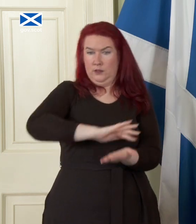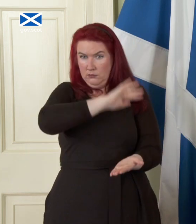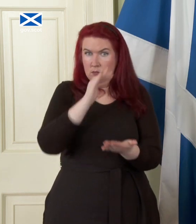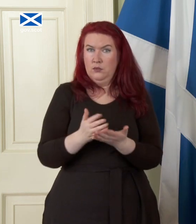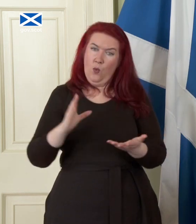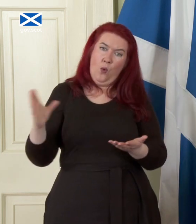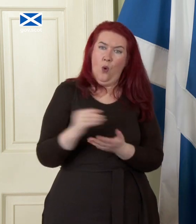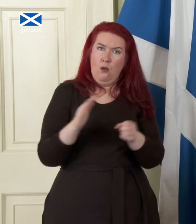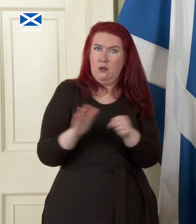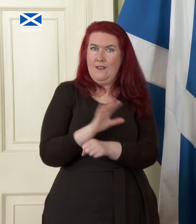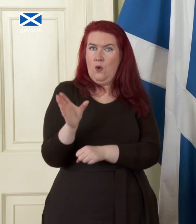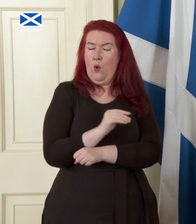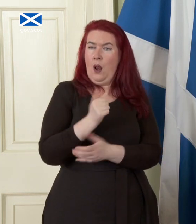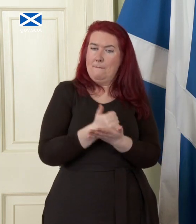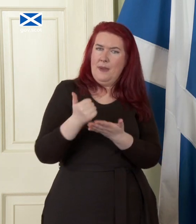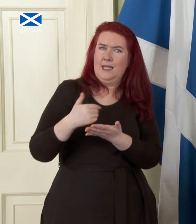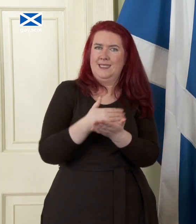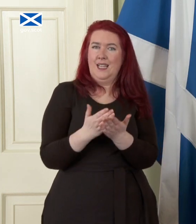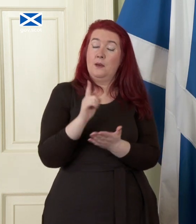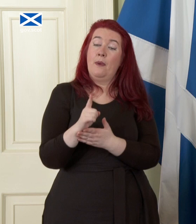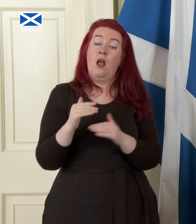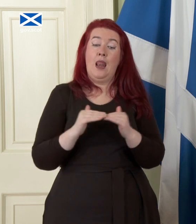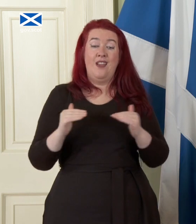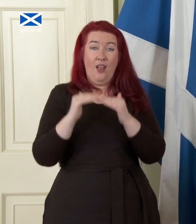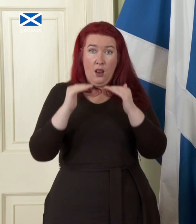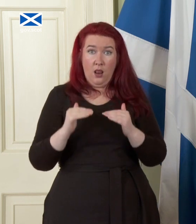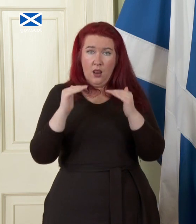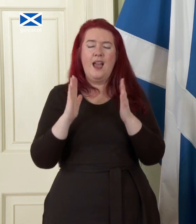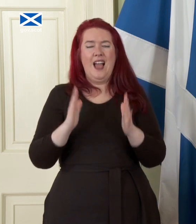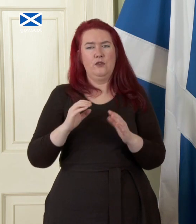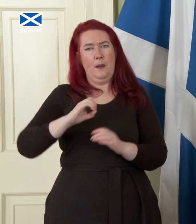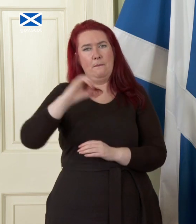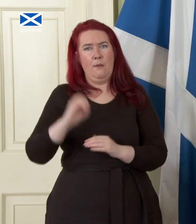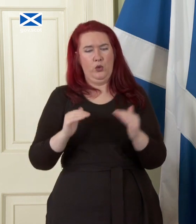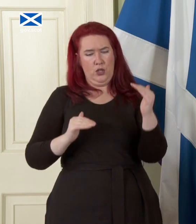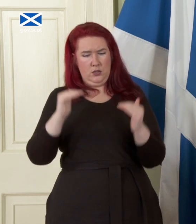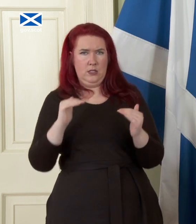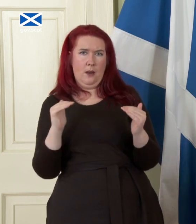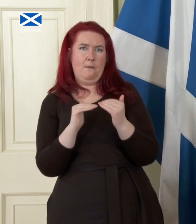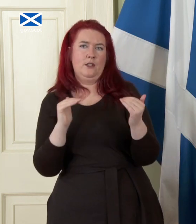banking sector but that level of reserves would require to be proportionate to that and if we